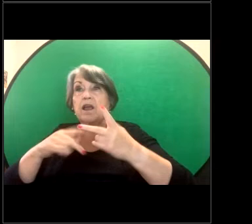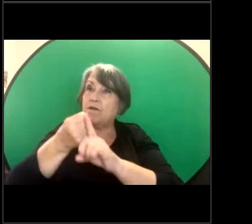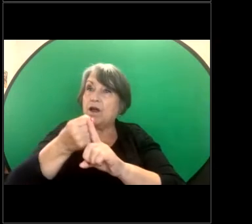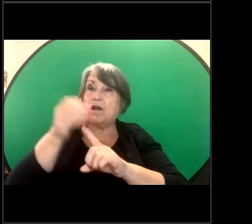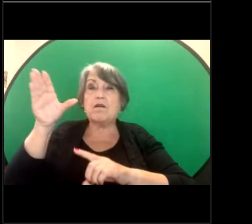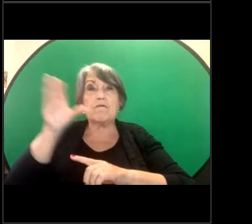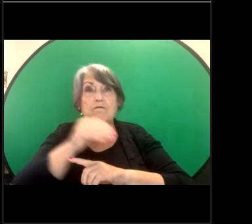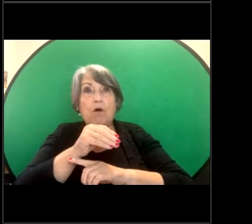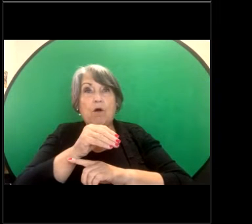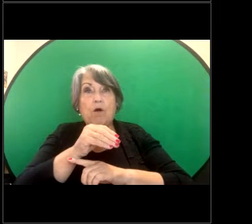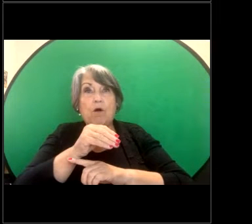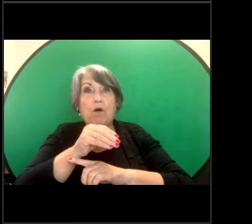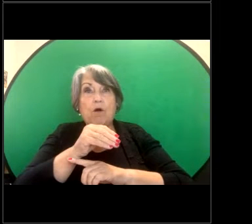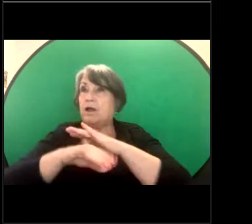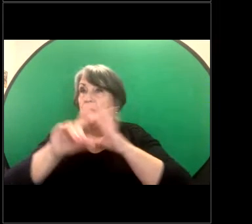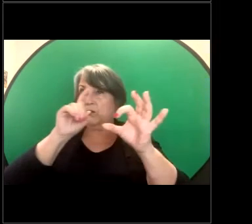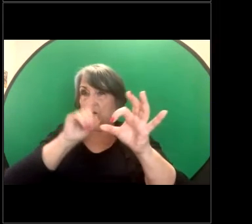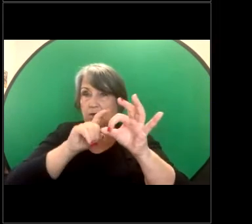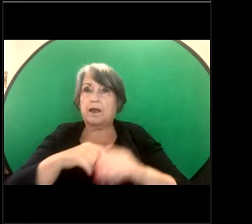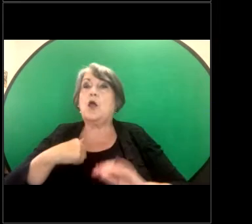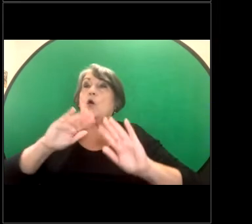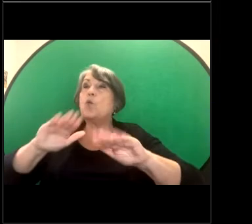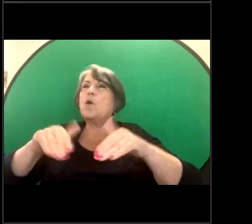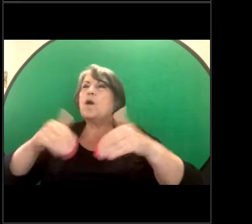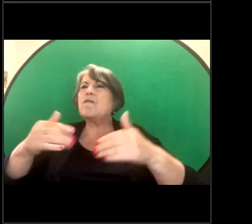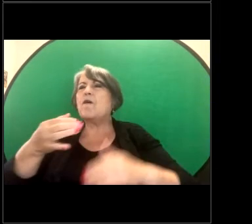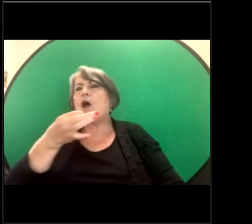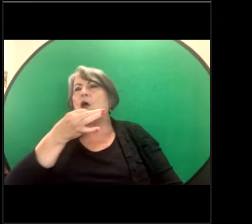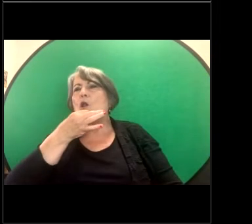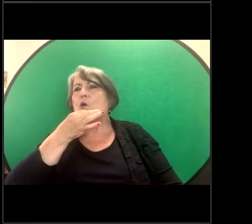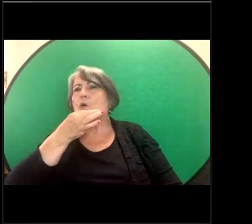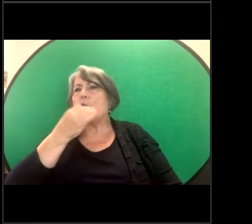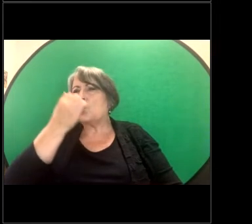We also provide minor assistance to people in limited circumstances.